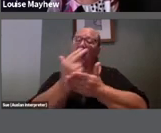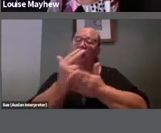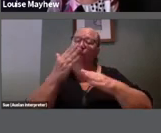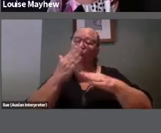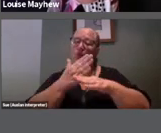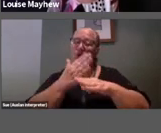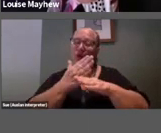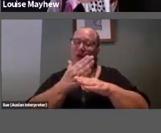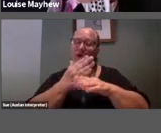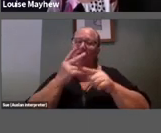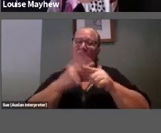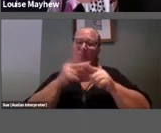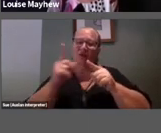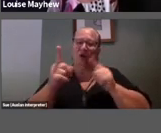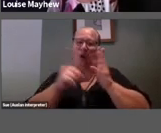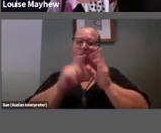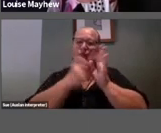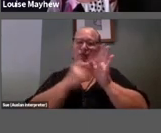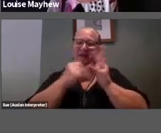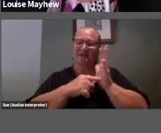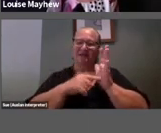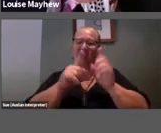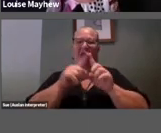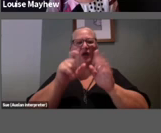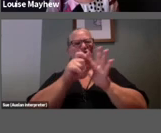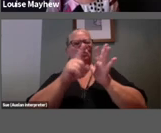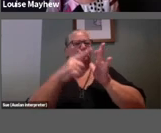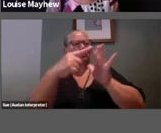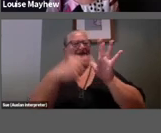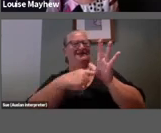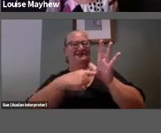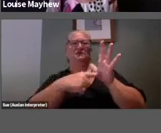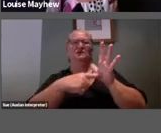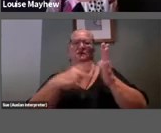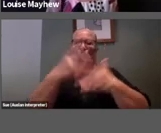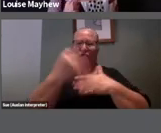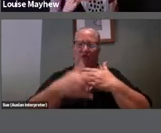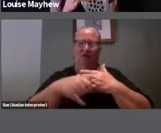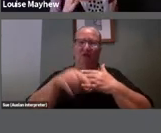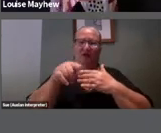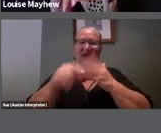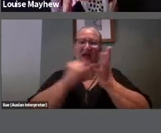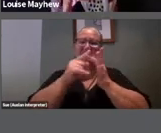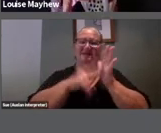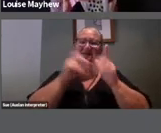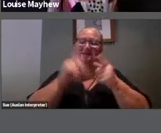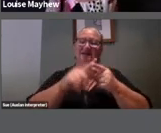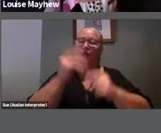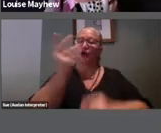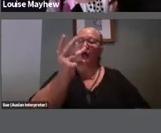Obrist Do It project. This is a project that has been running since 1993, and I